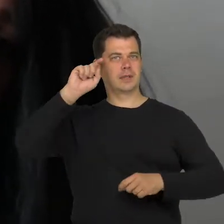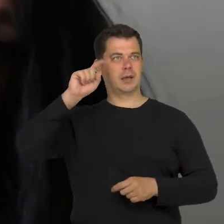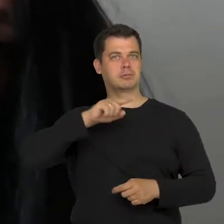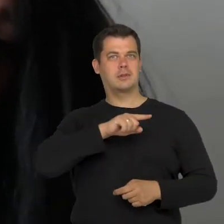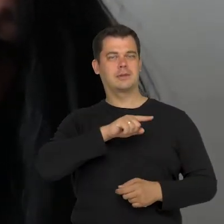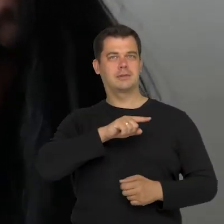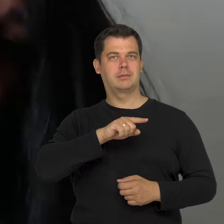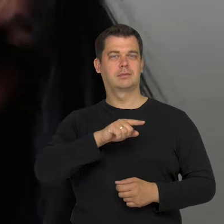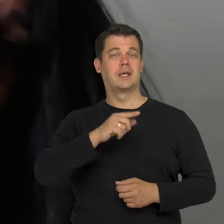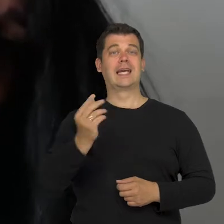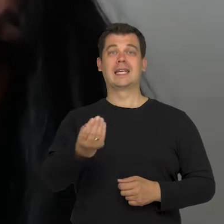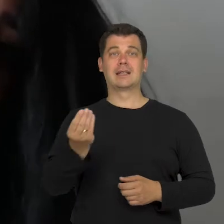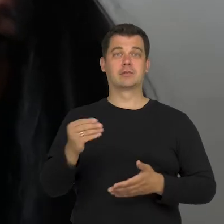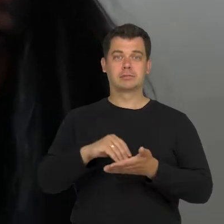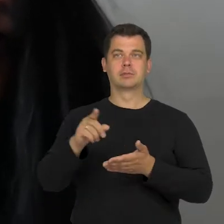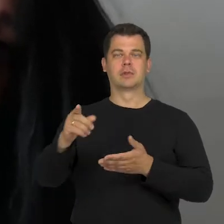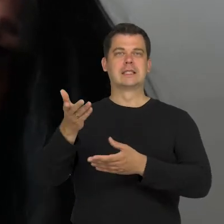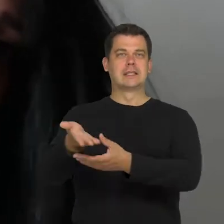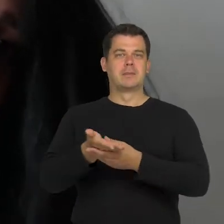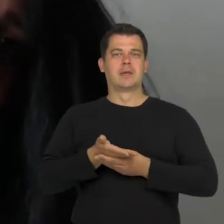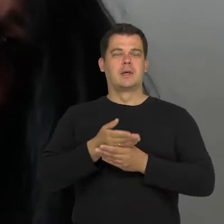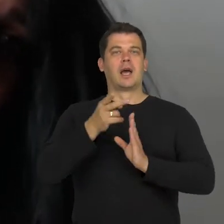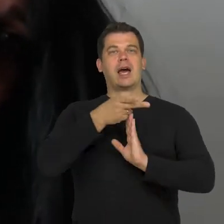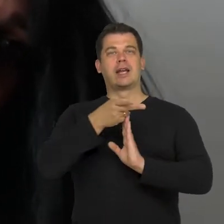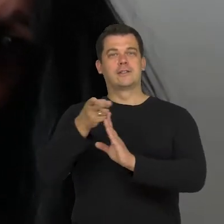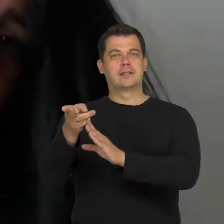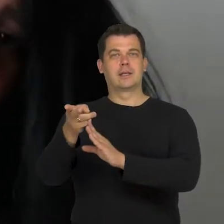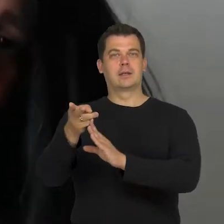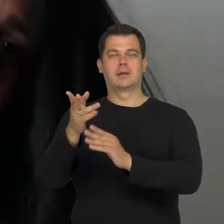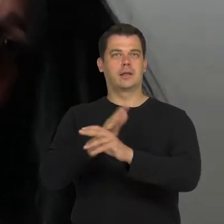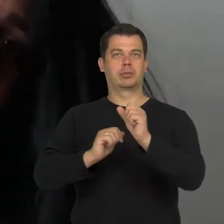On top of that, they invite directors with disabilities.